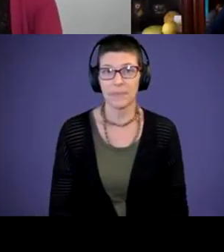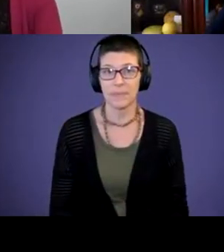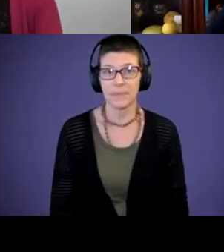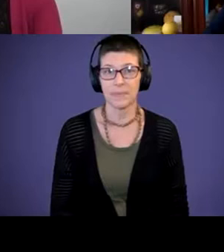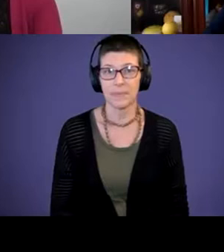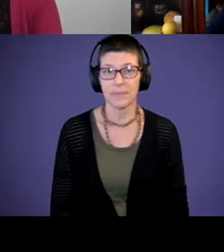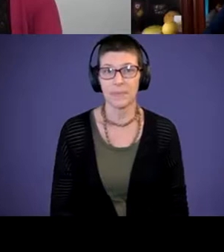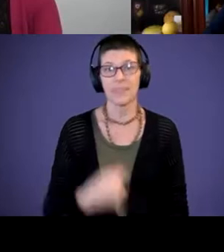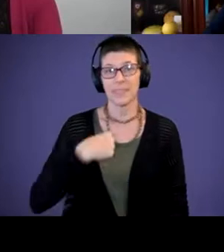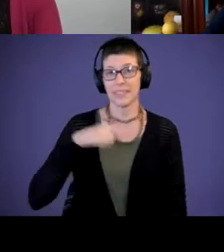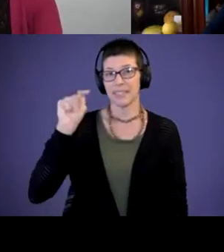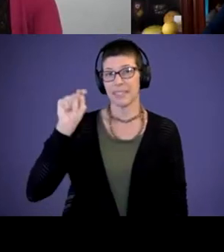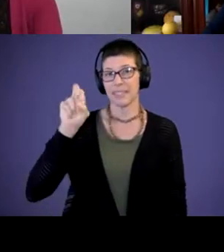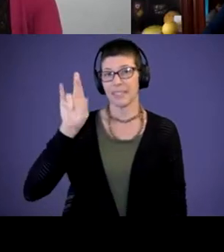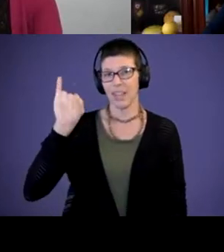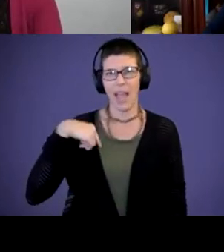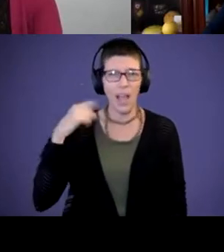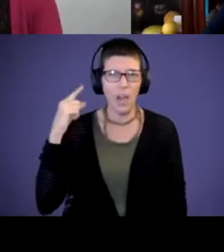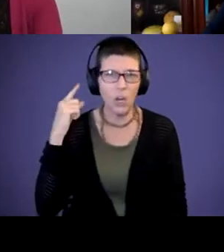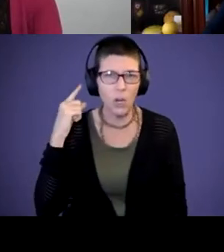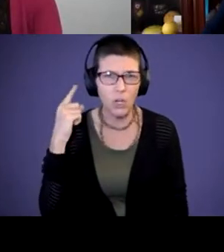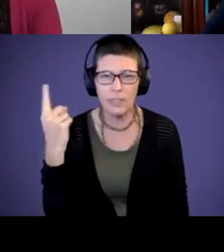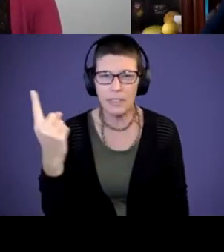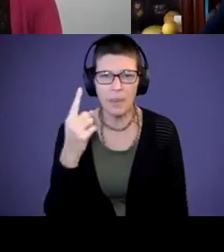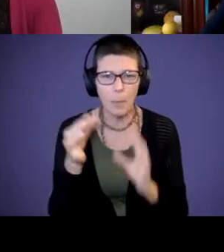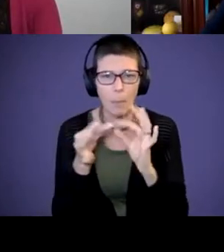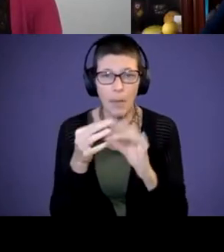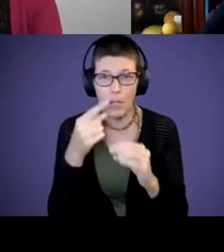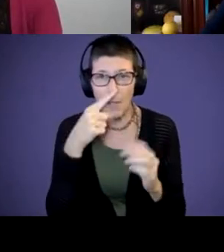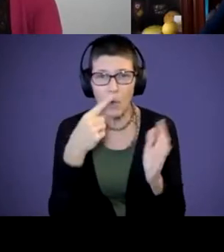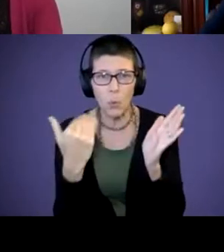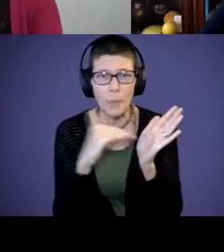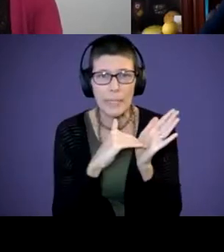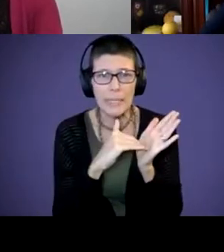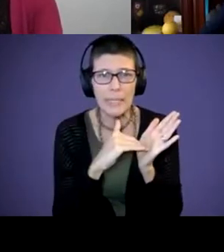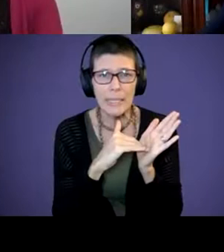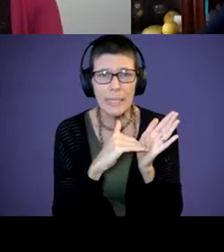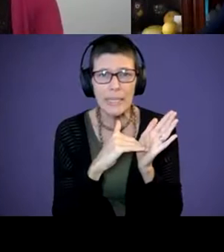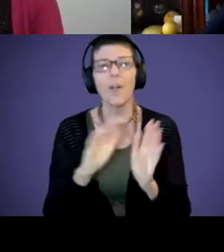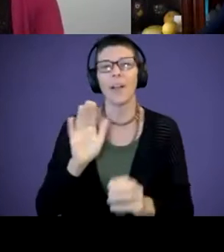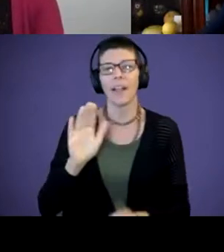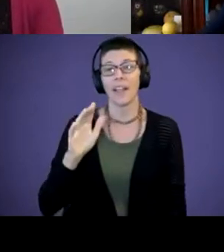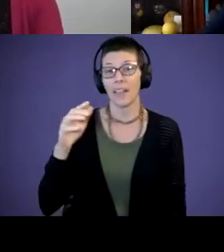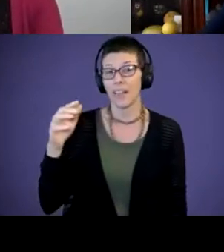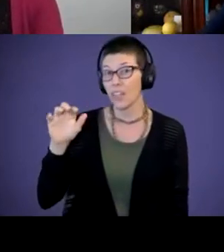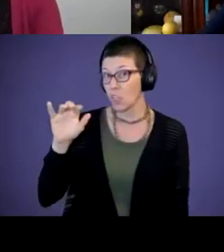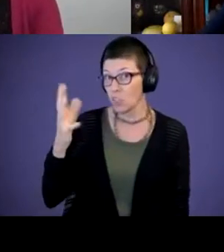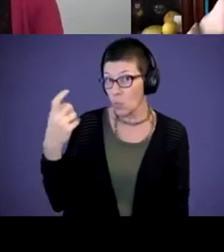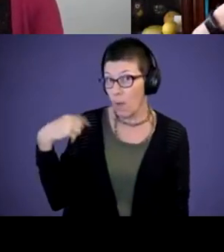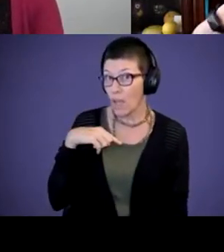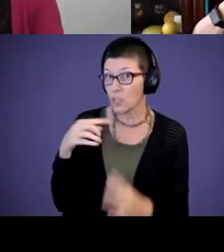This is Terry. I heard someone, could you repeat yourself? Jerry: Did you want us to comment? Did you want us to comment?